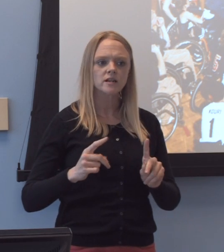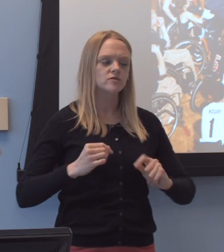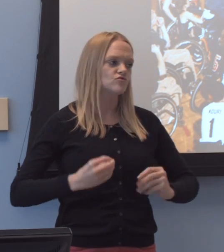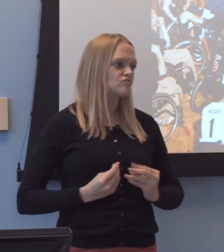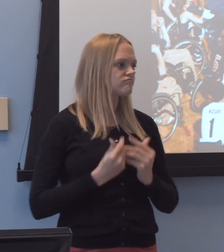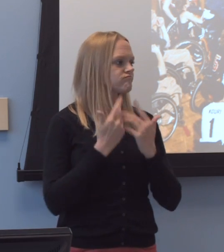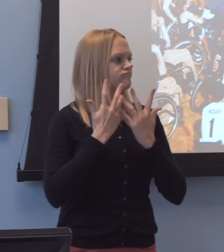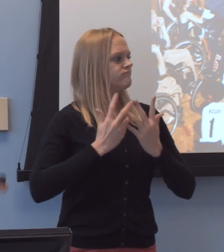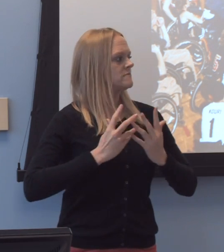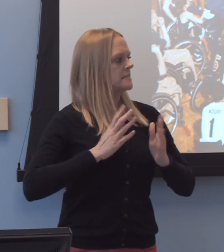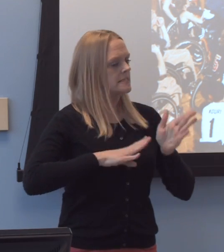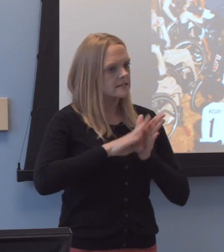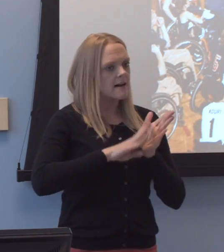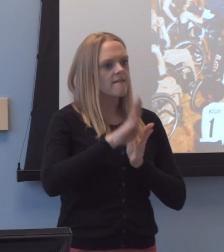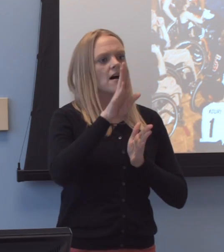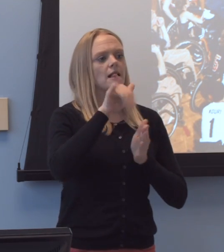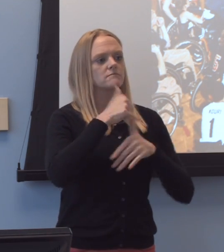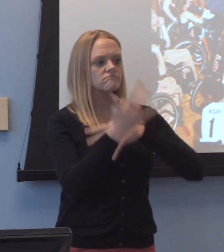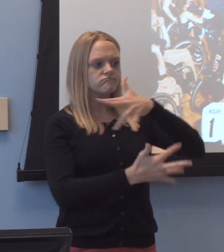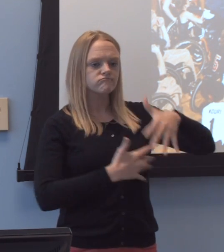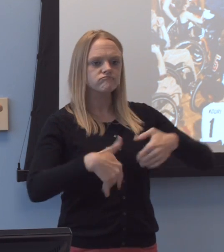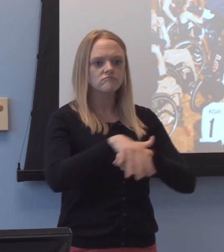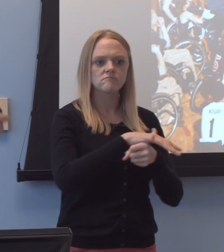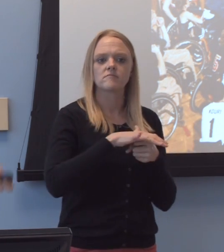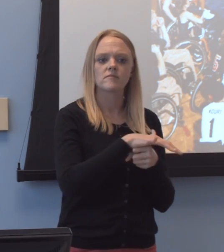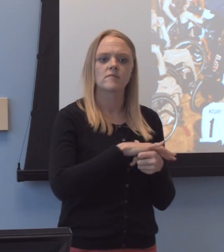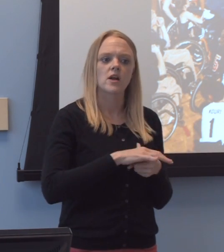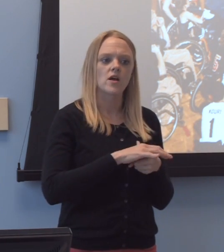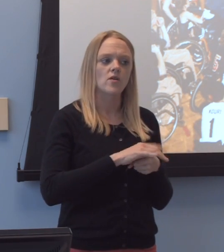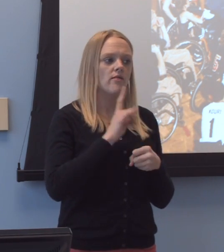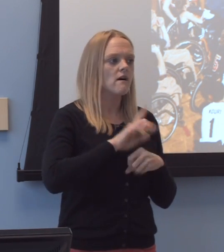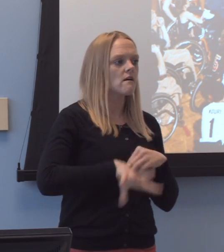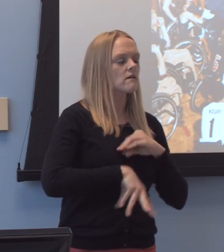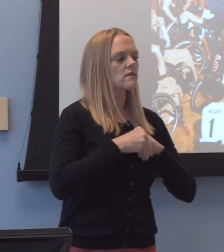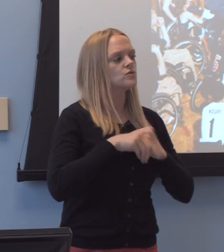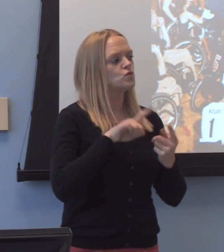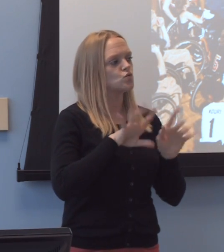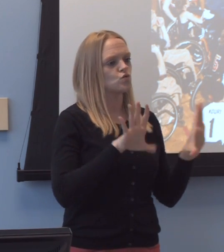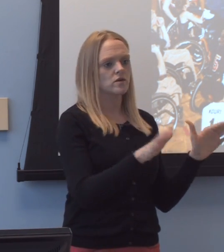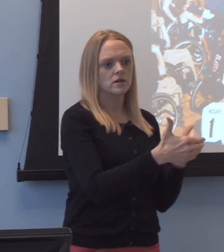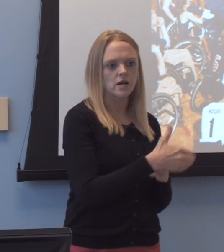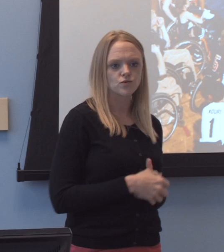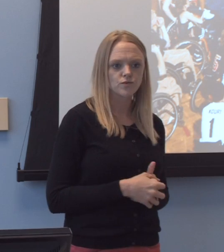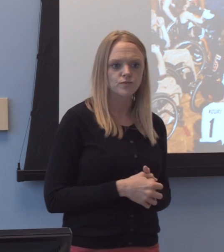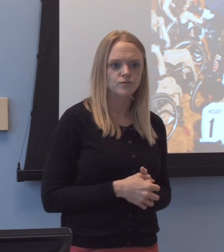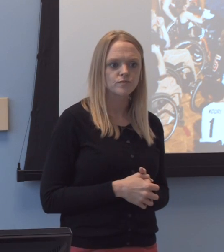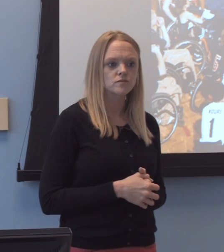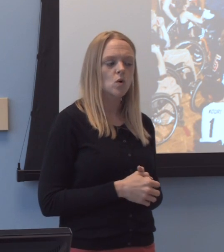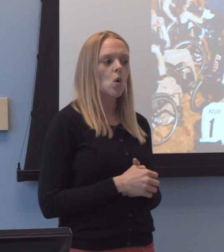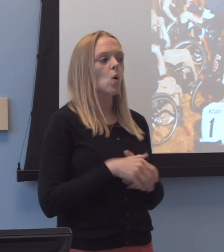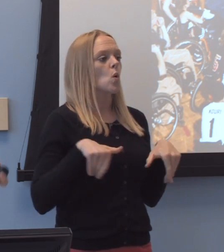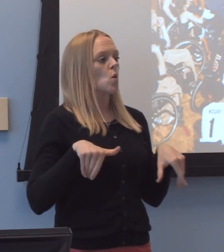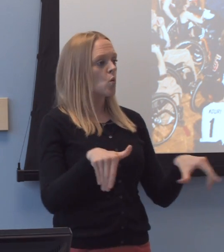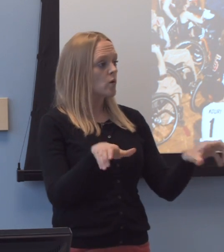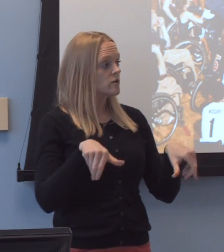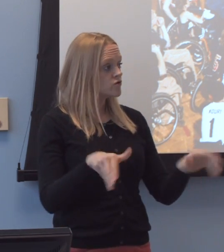and to develop in those areas that a-are, uh, complementary to the classroom. And wheelchair sport was developed here,